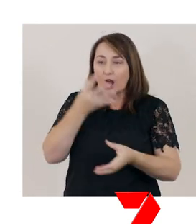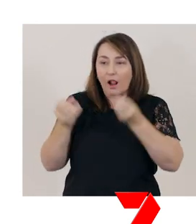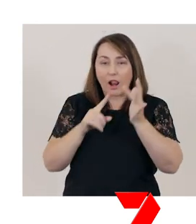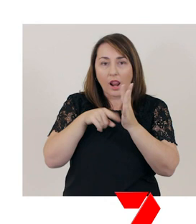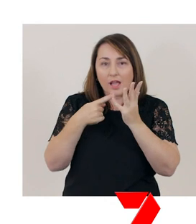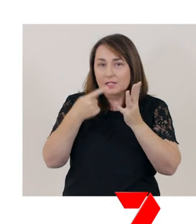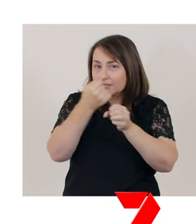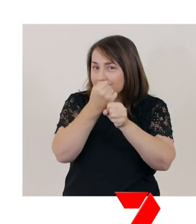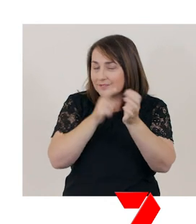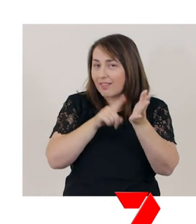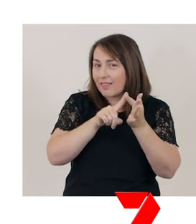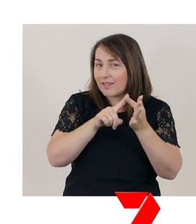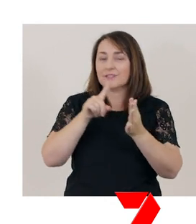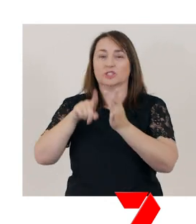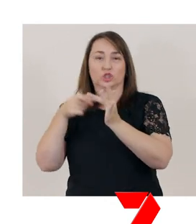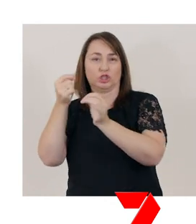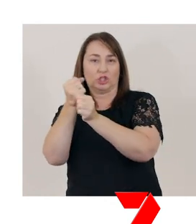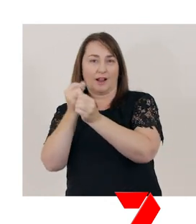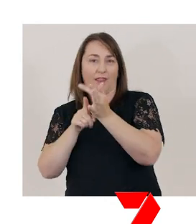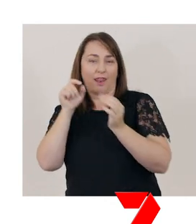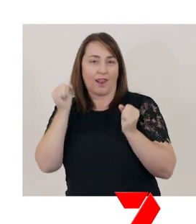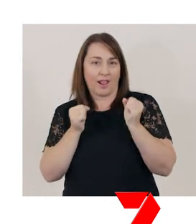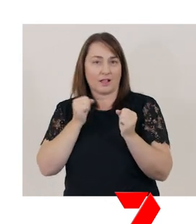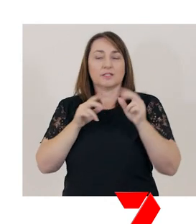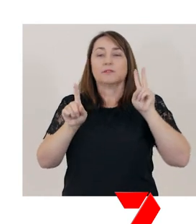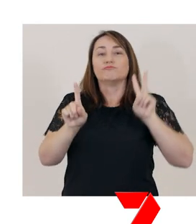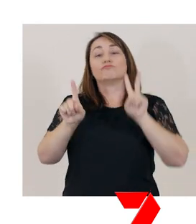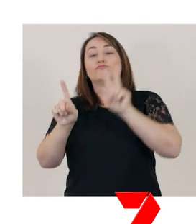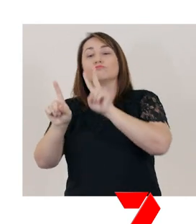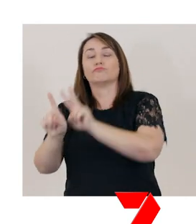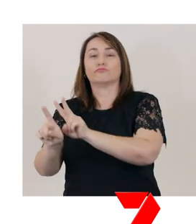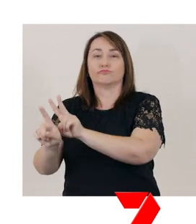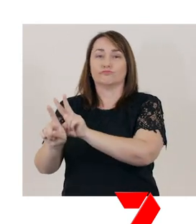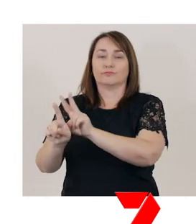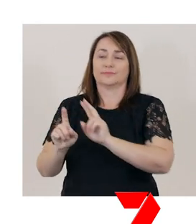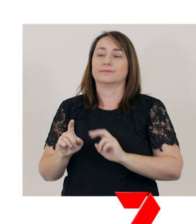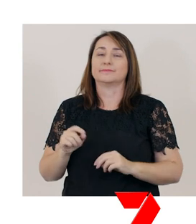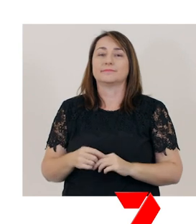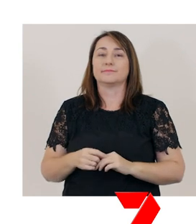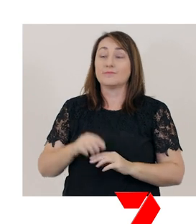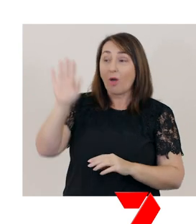And Jan and Jim jogged over to Jill. "Hi, Jill," said Jan.